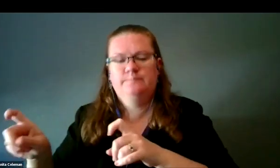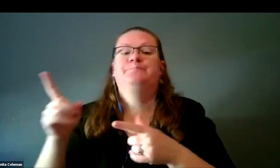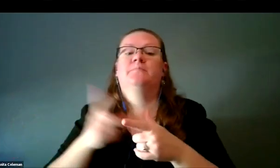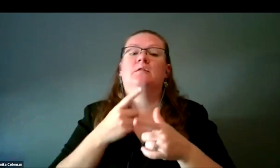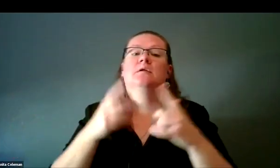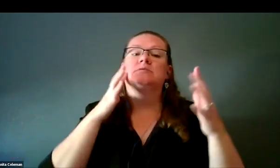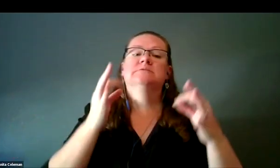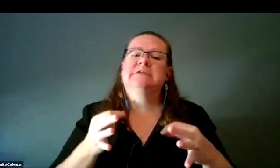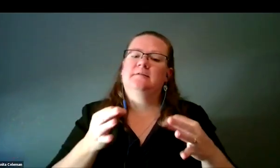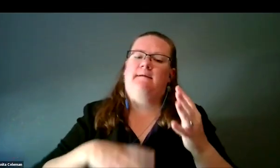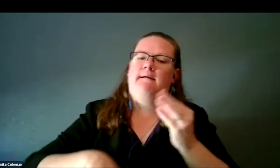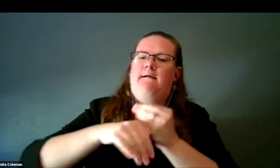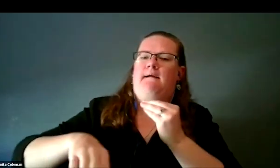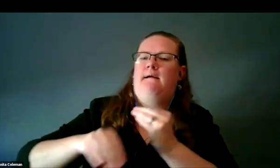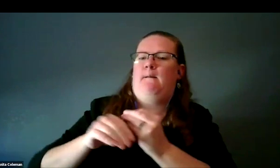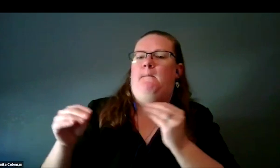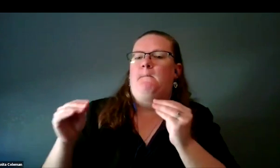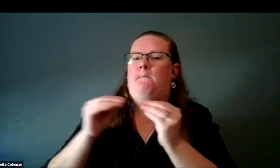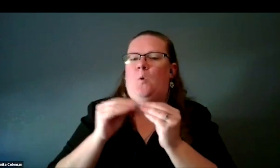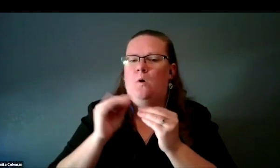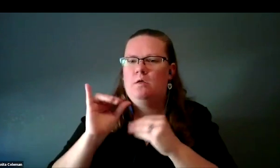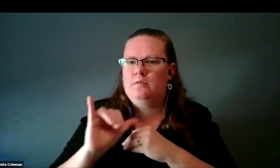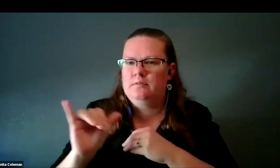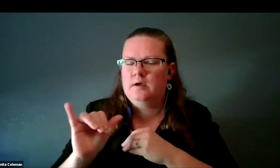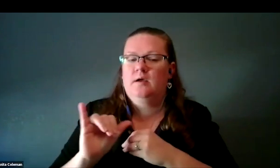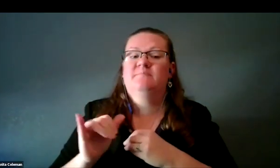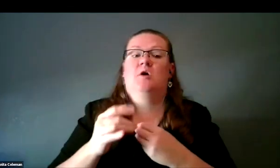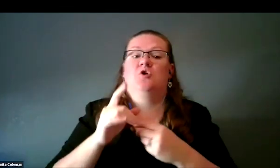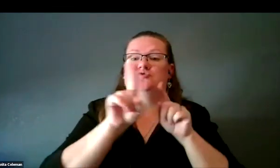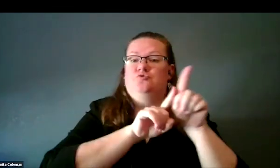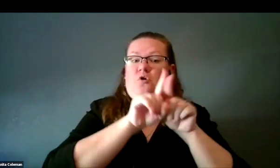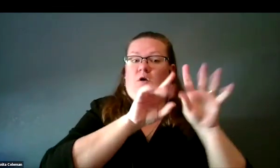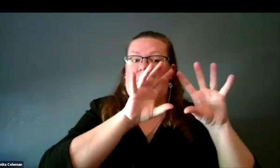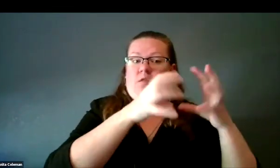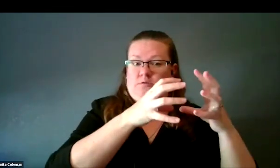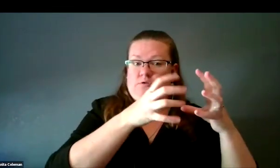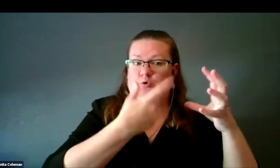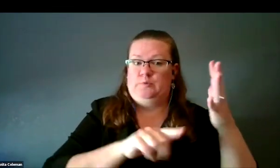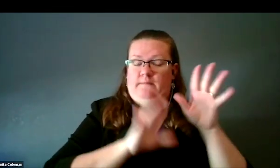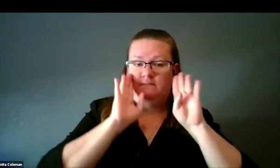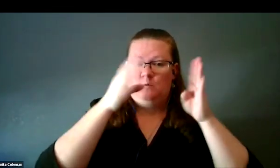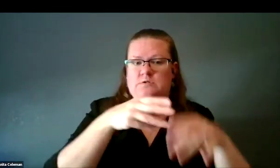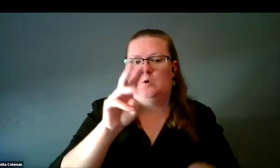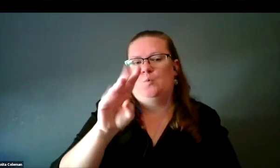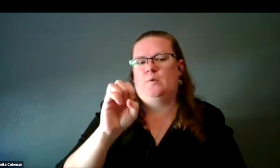additional astronomical objects and star clusters. Our main object was Westerlund 2, which we were doing a study on,